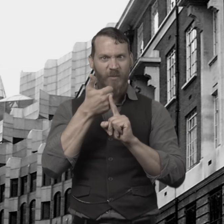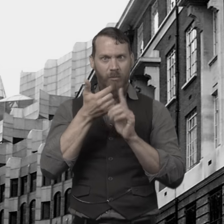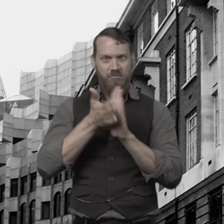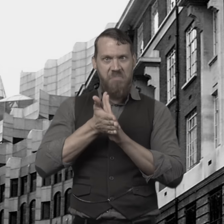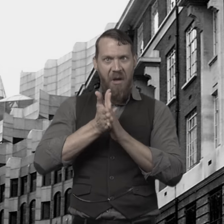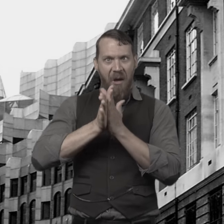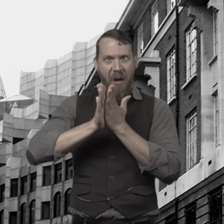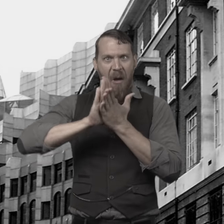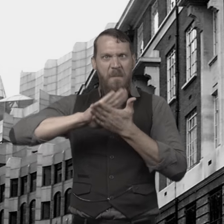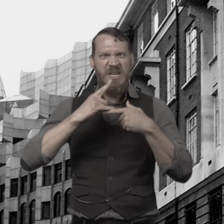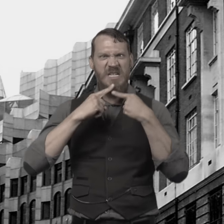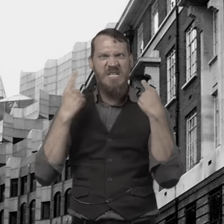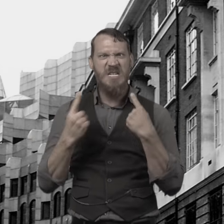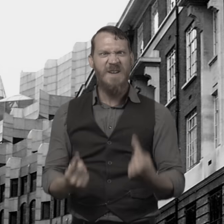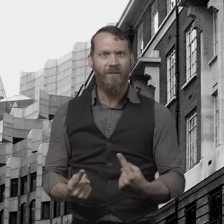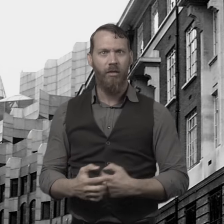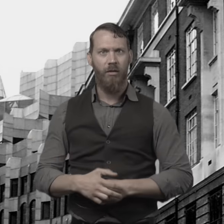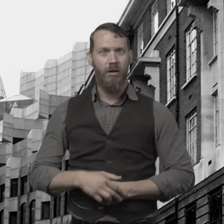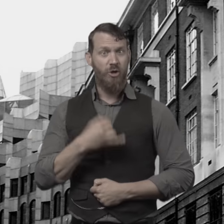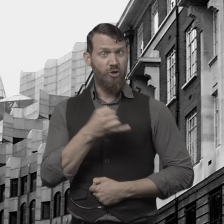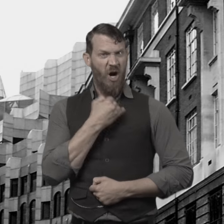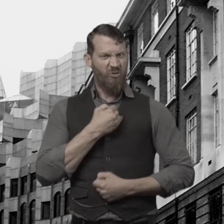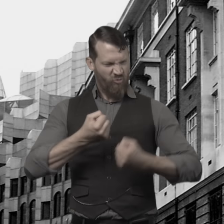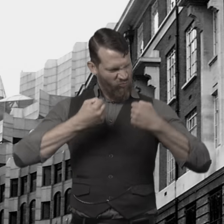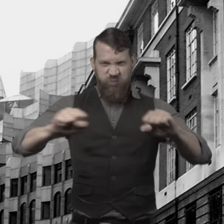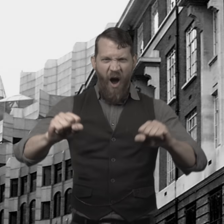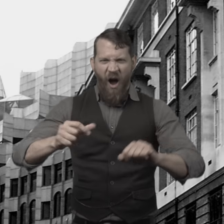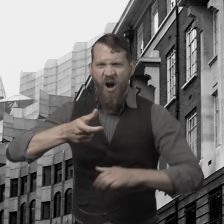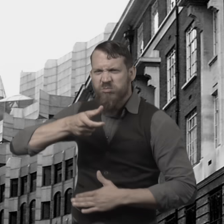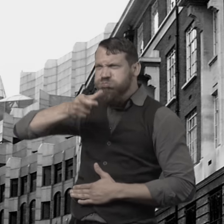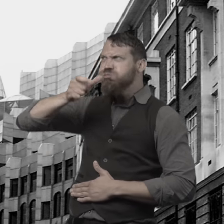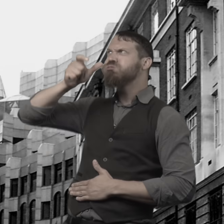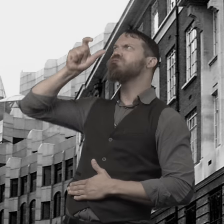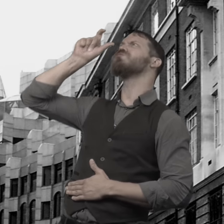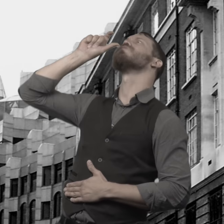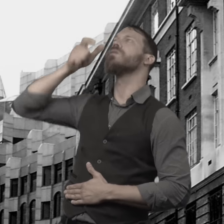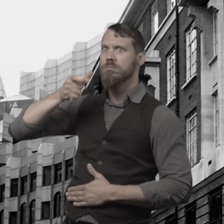that would transform him into evil. Dr. Jekyll tried it.